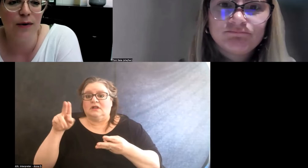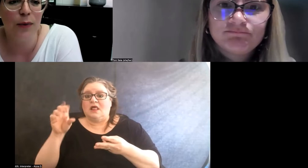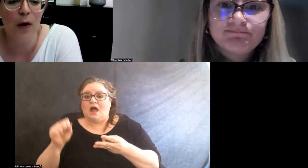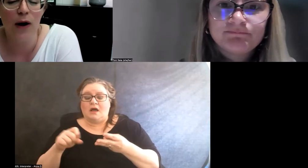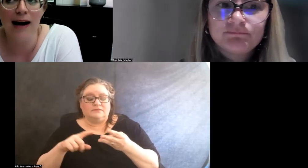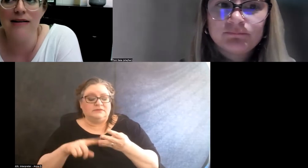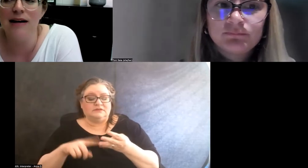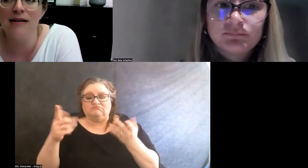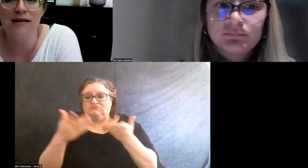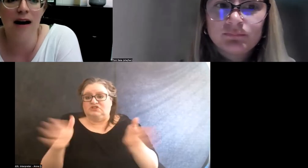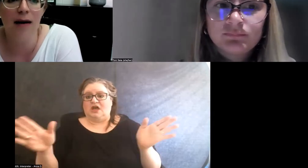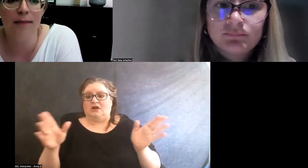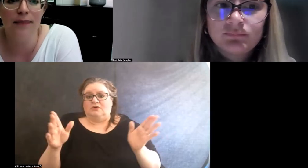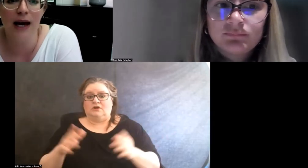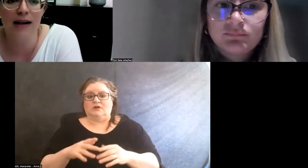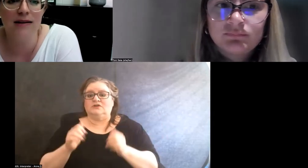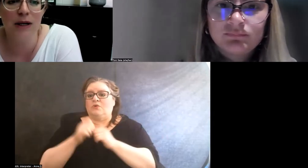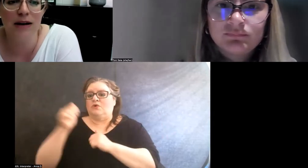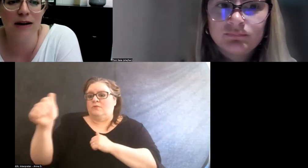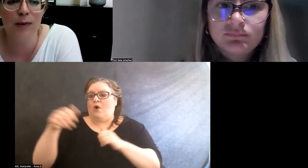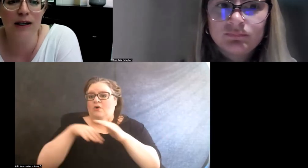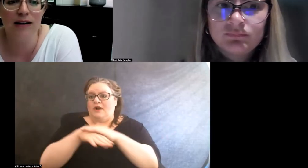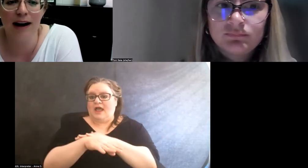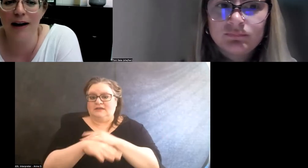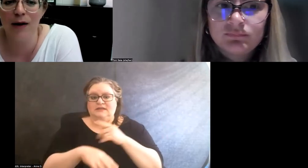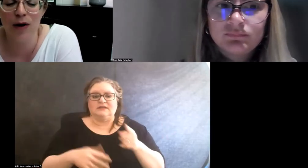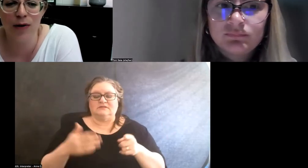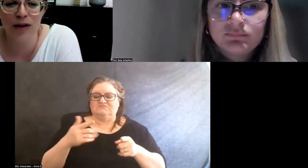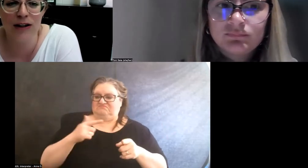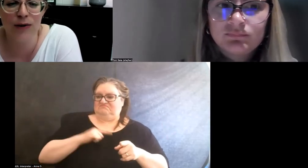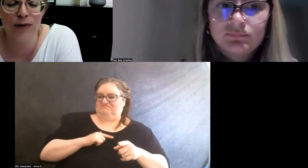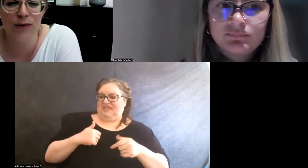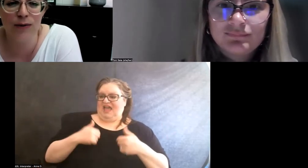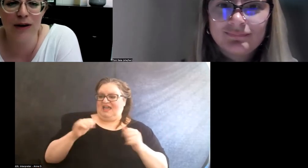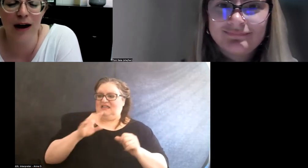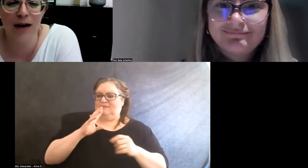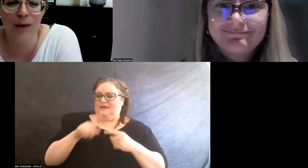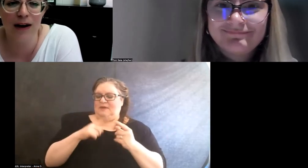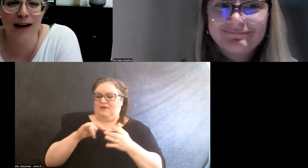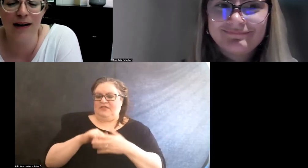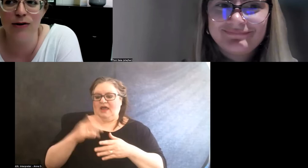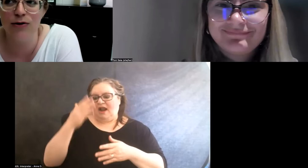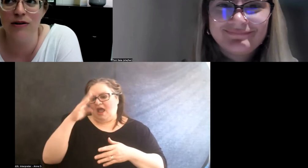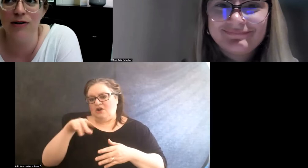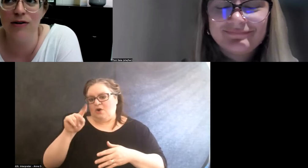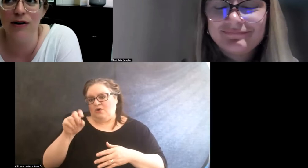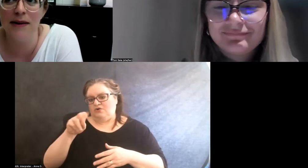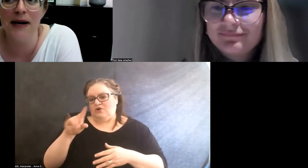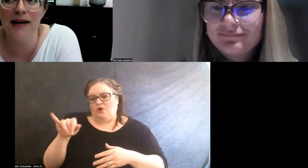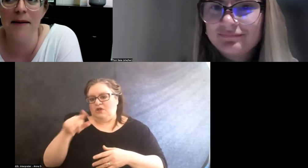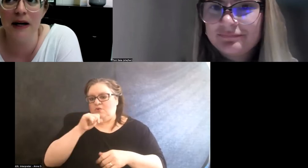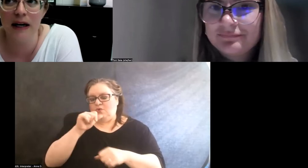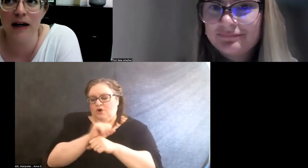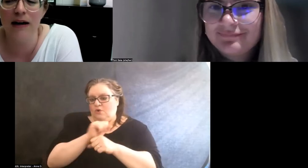So remote access, I can speak a little bit to that. I know, Toni, you were not working in a cultural center during the pandemic,